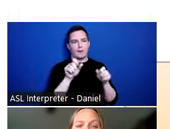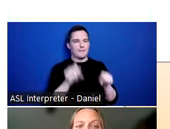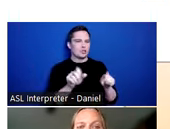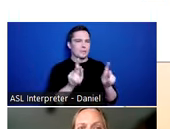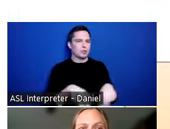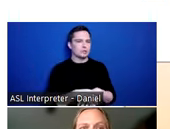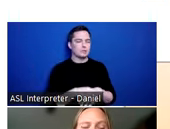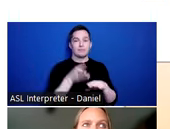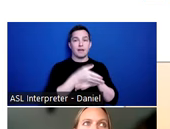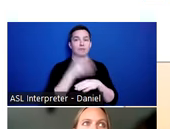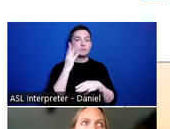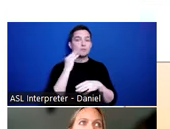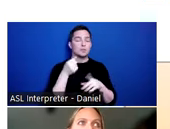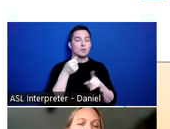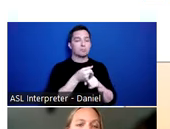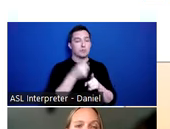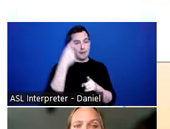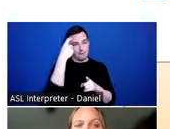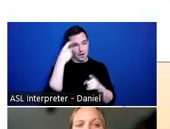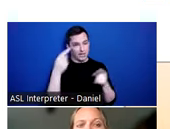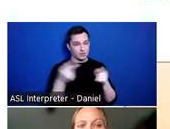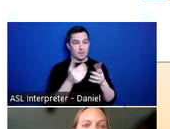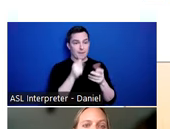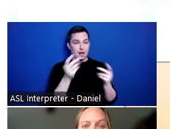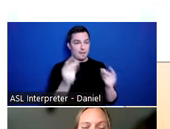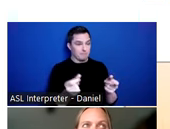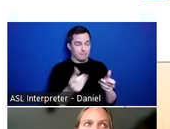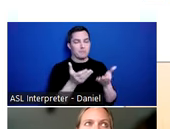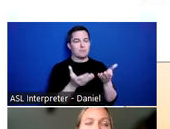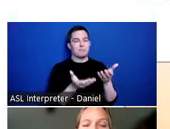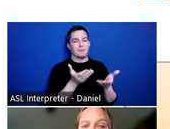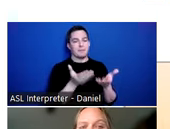After experiencing a brain injury, and maybe not immediately and maybe the impacts of it